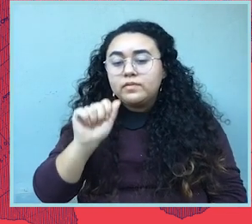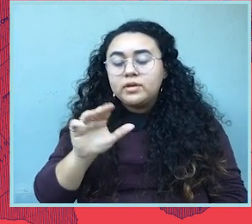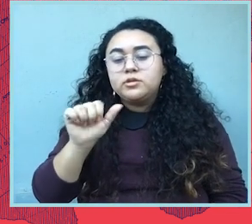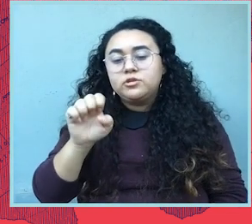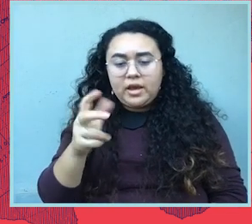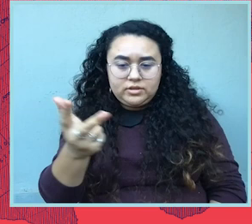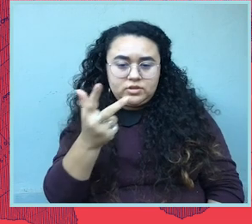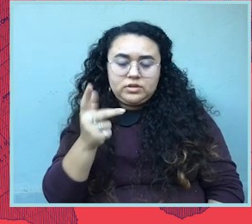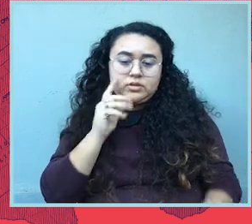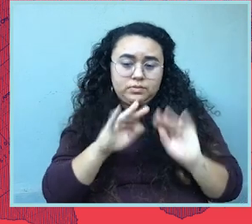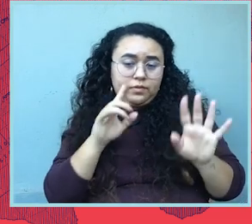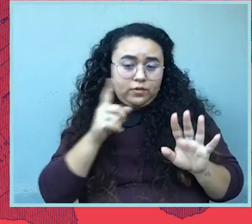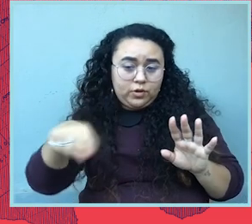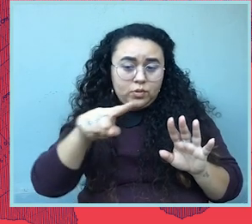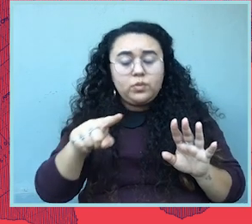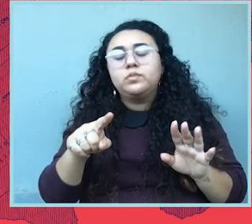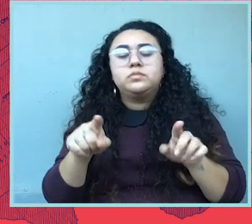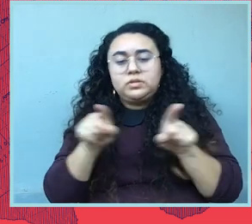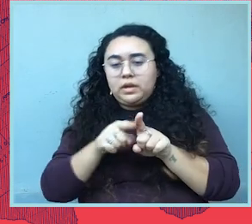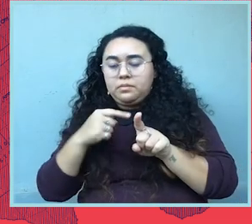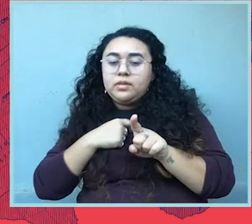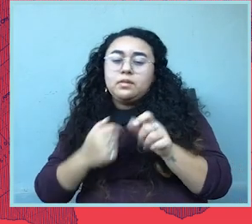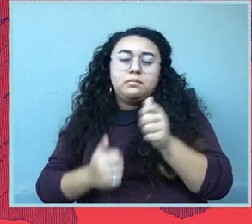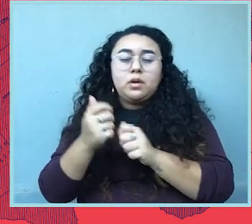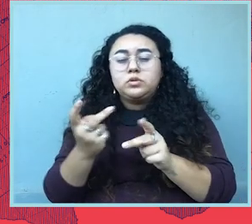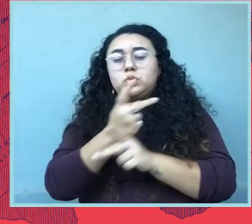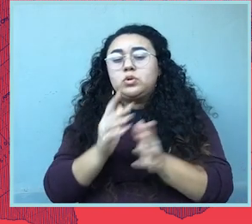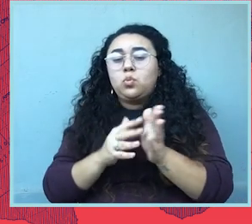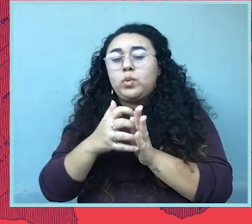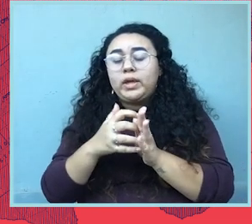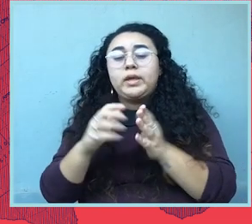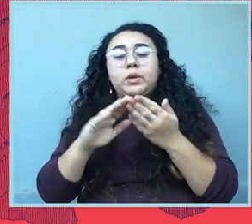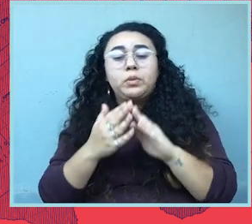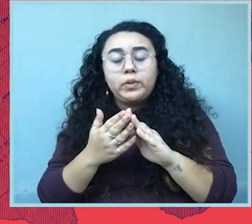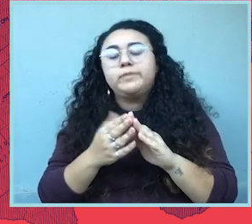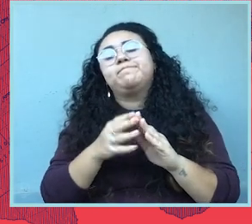and Chase, I'm sure it's apparent to you all, as it is to me that the most vulnerable communities